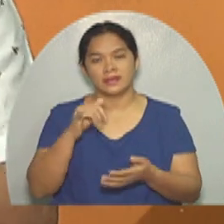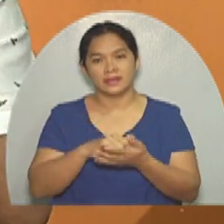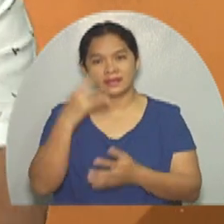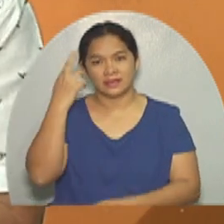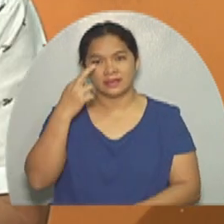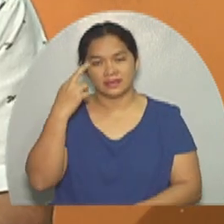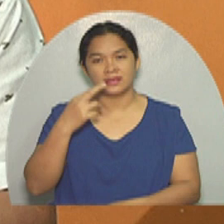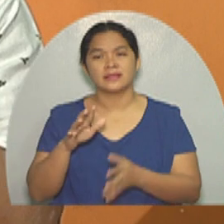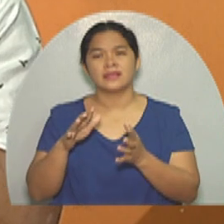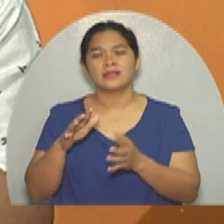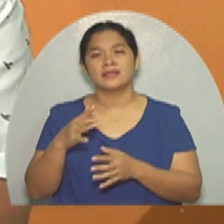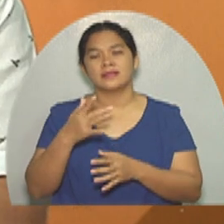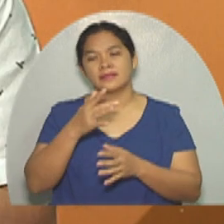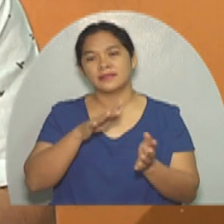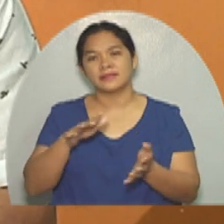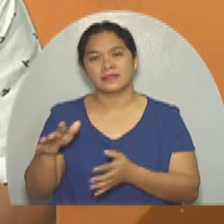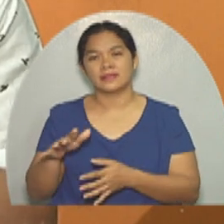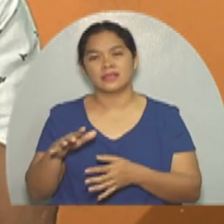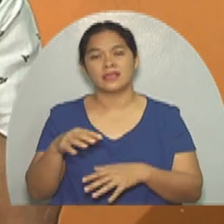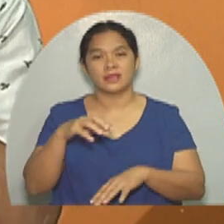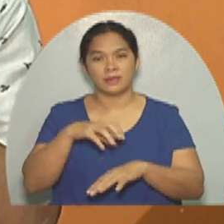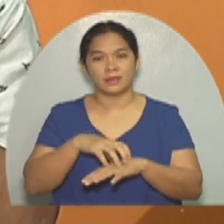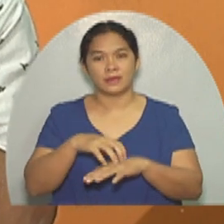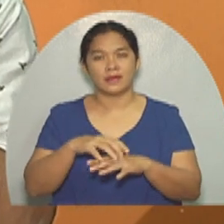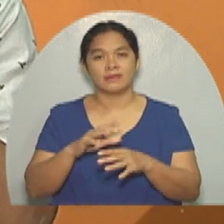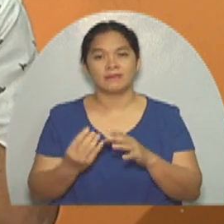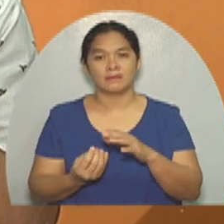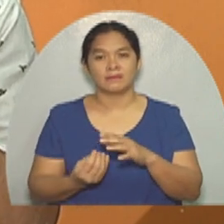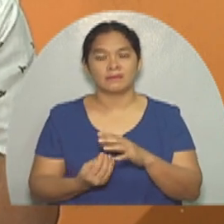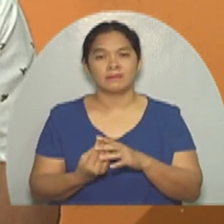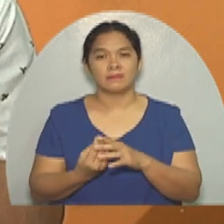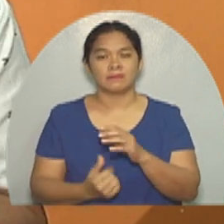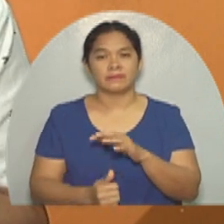Because of this, he has neglected a bump growing on his face.